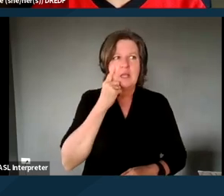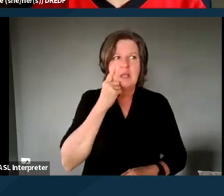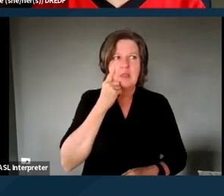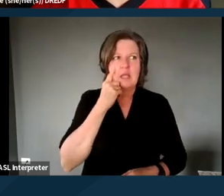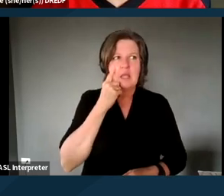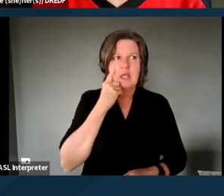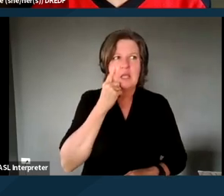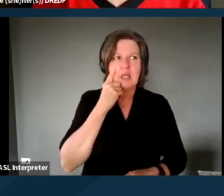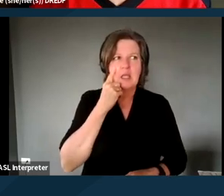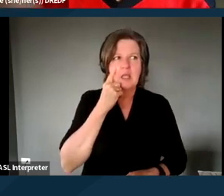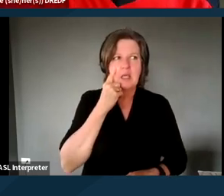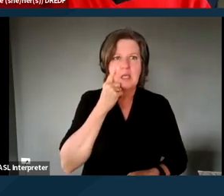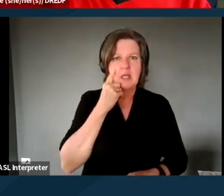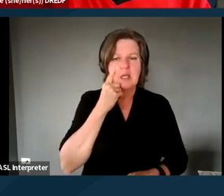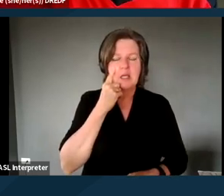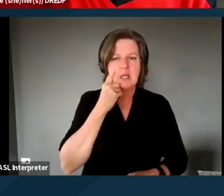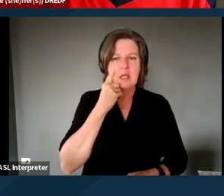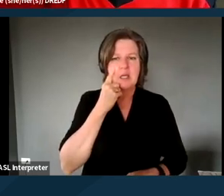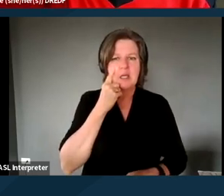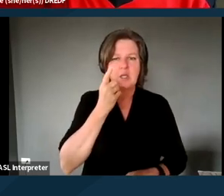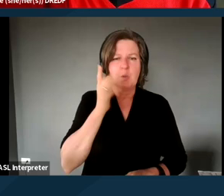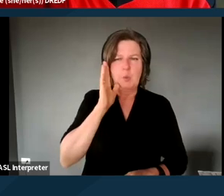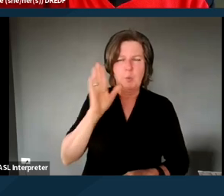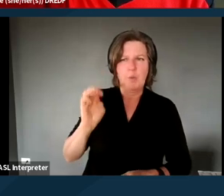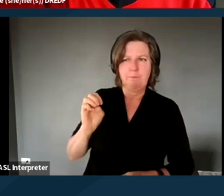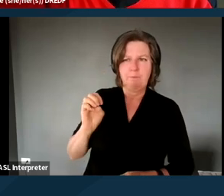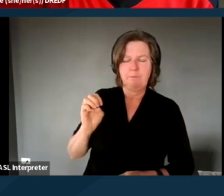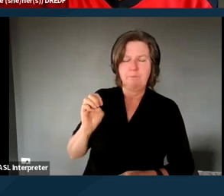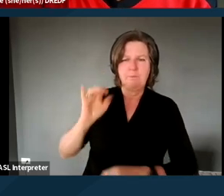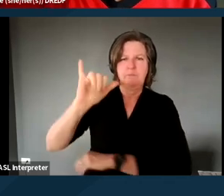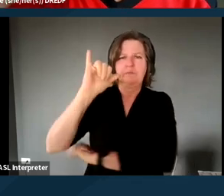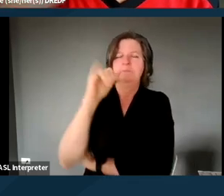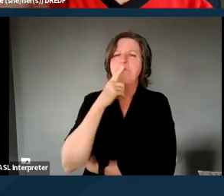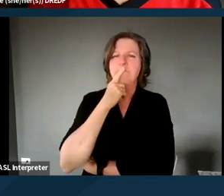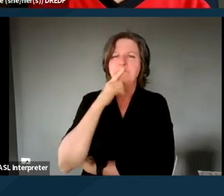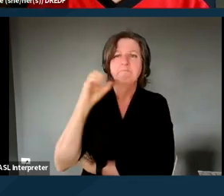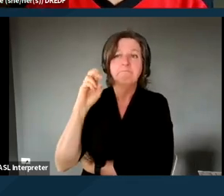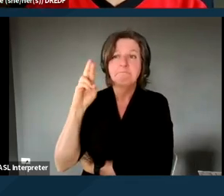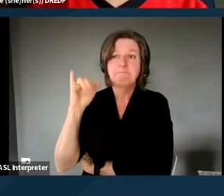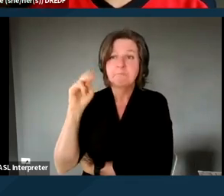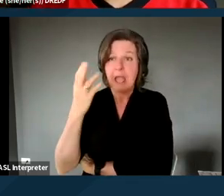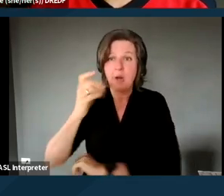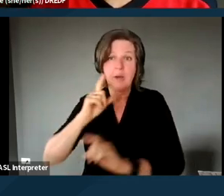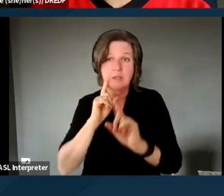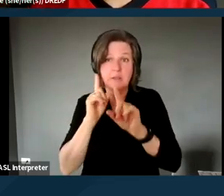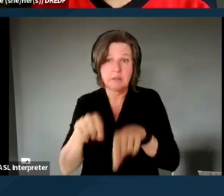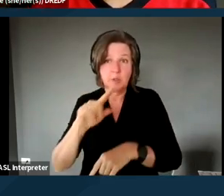would be. Hmm. Erin, did you say that you want to address, to answer this?